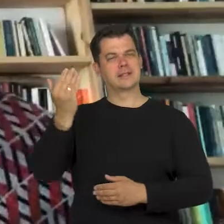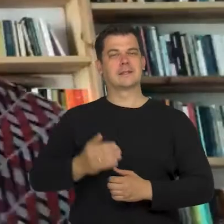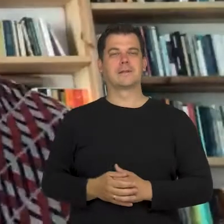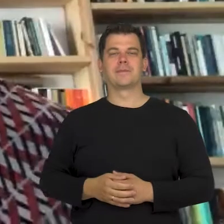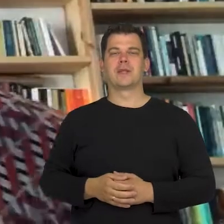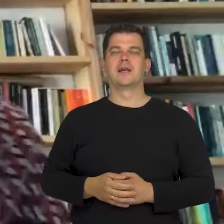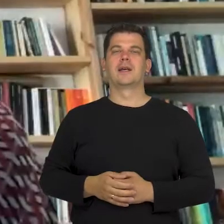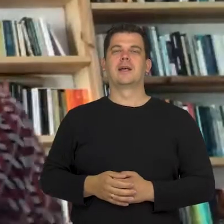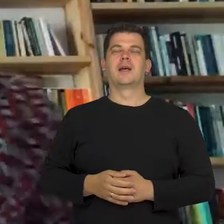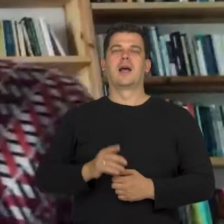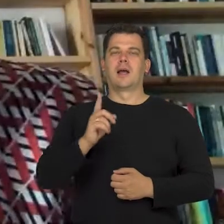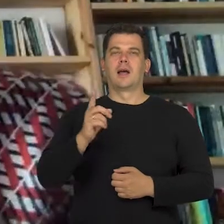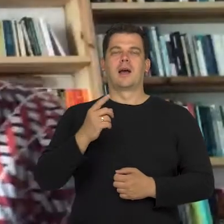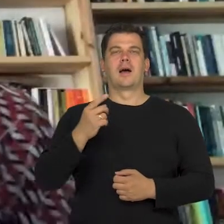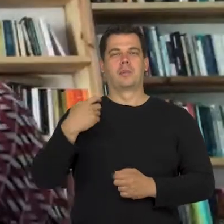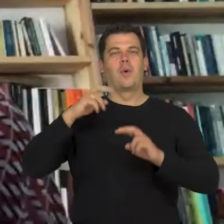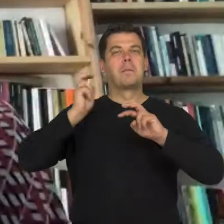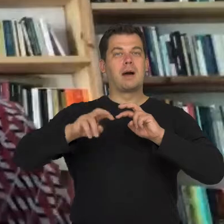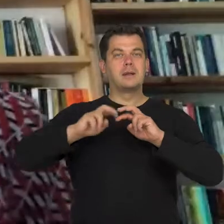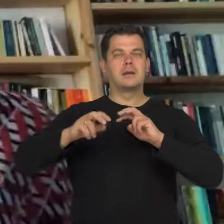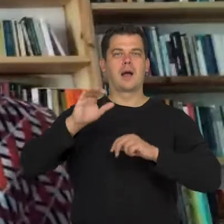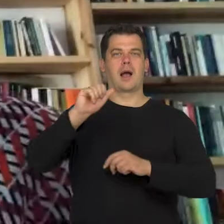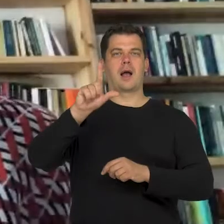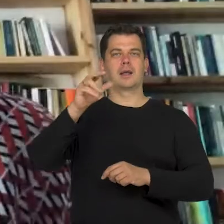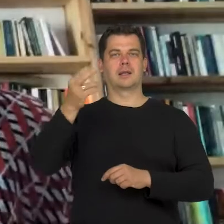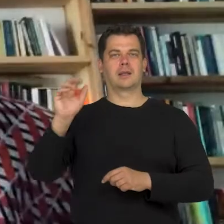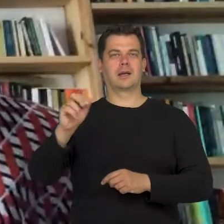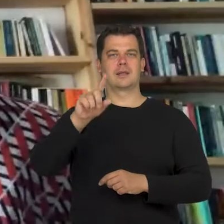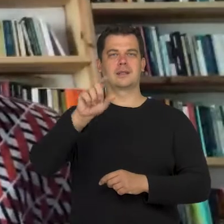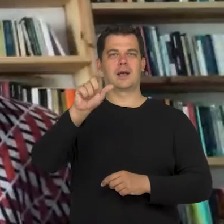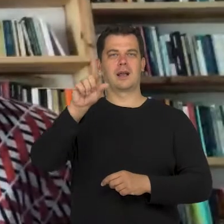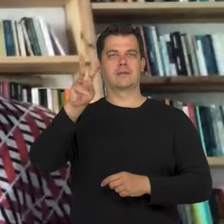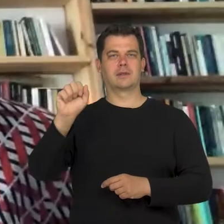I want to add, that I did the research with Aleksandra Zalewska-Królak. We did interviews,